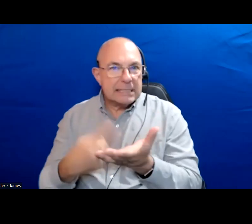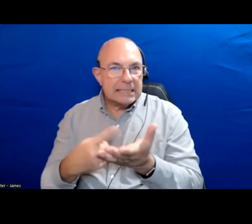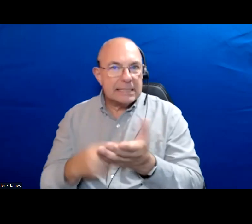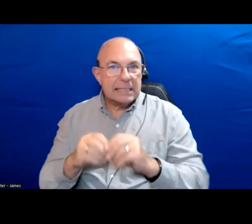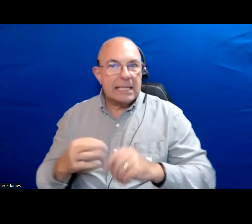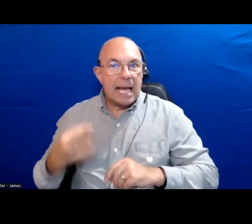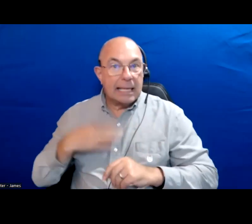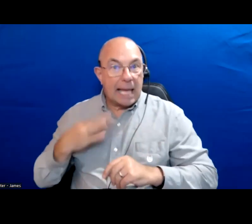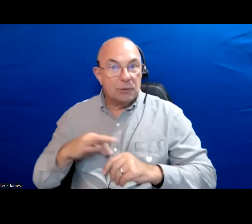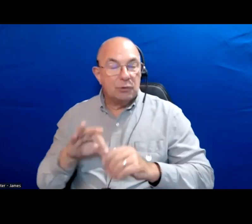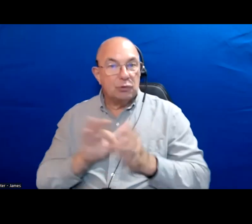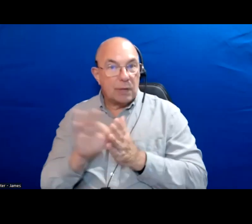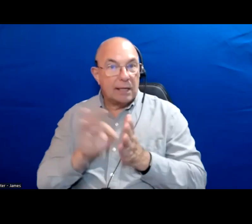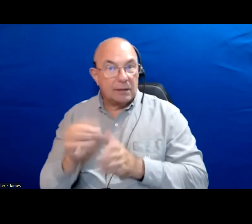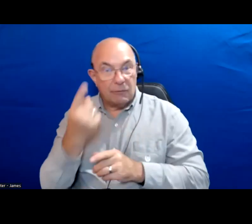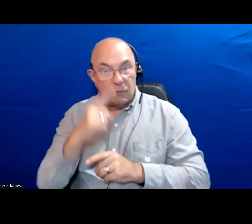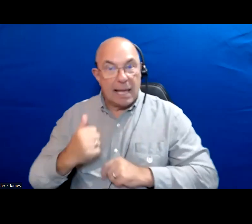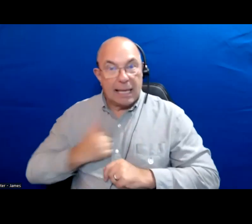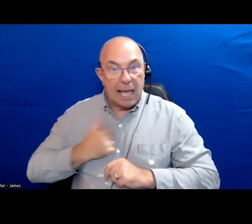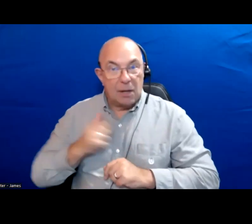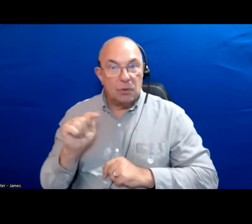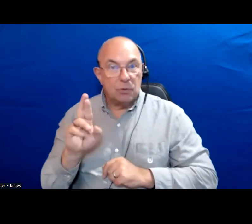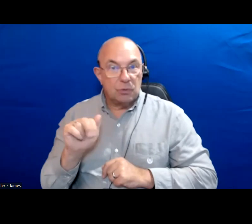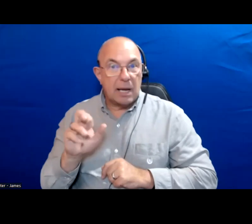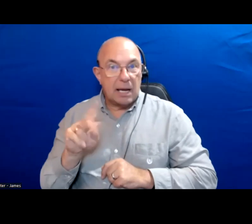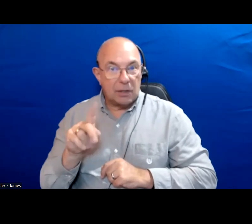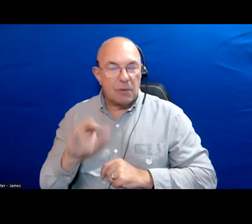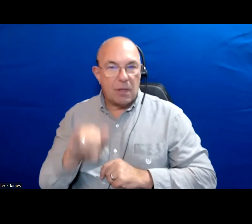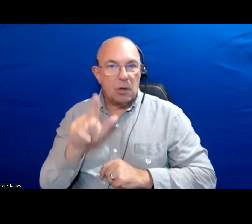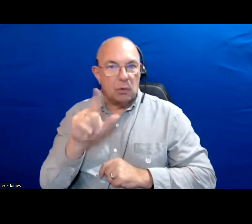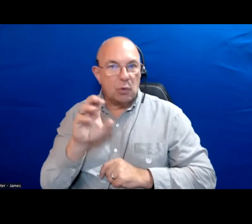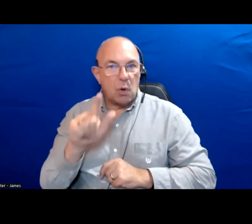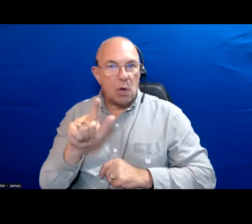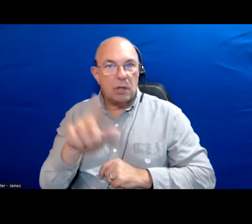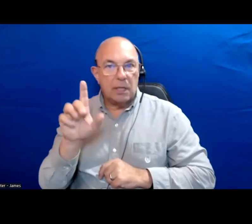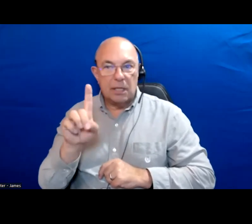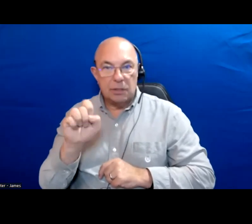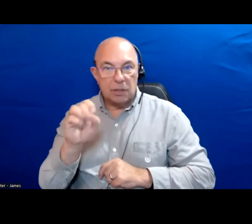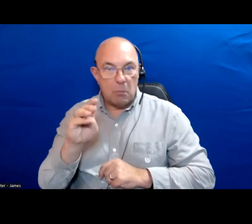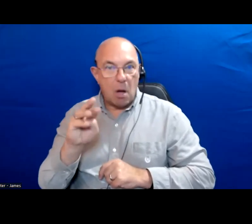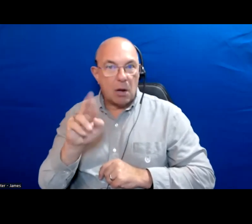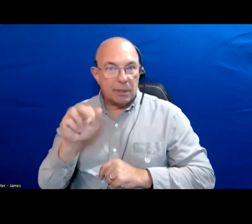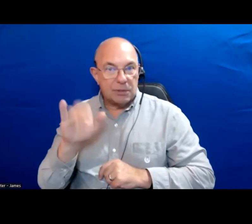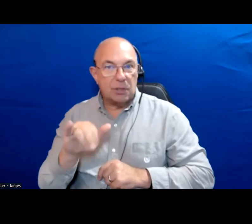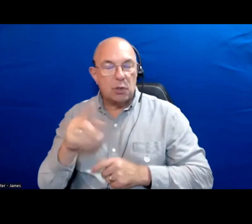For context candidate tracker is the locals democracy tool that we use to inform our readers